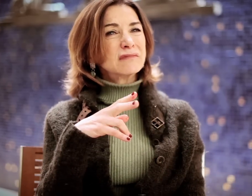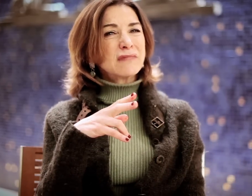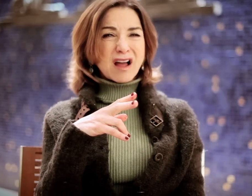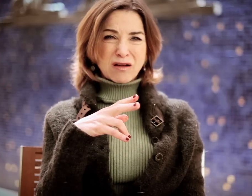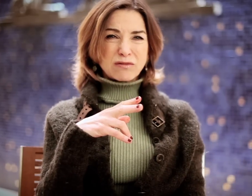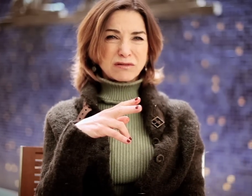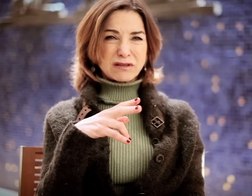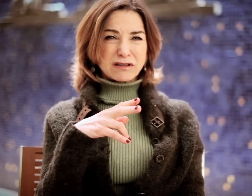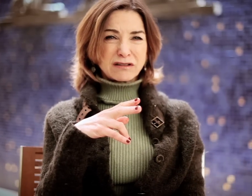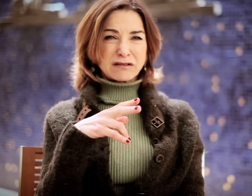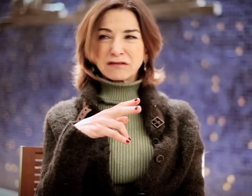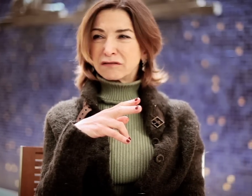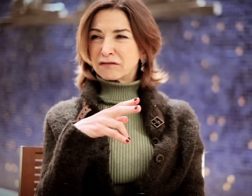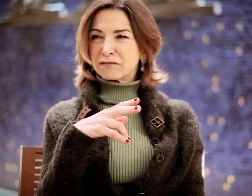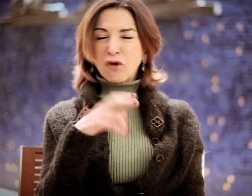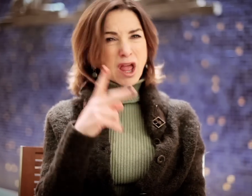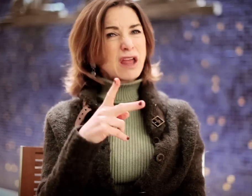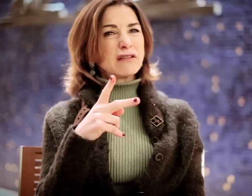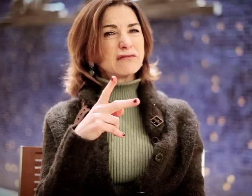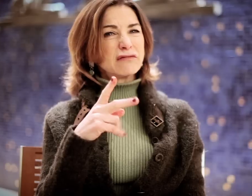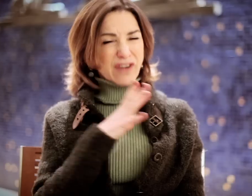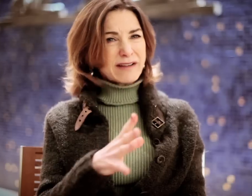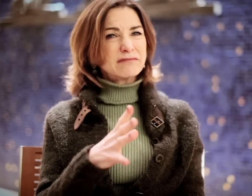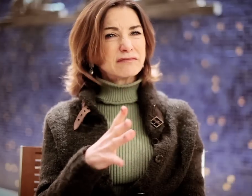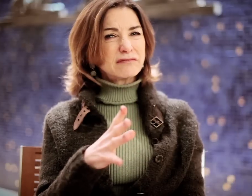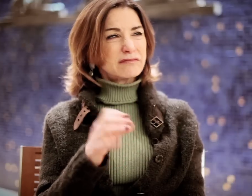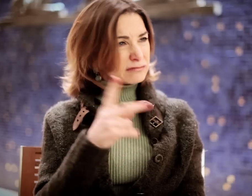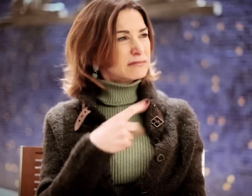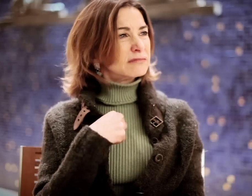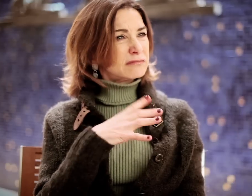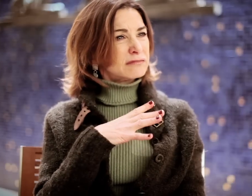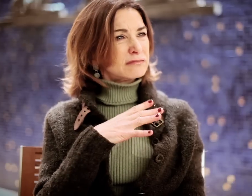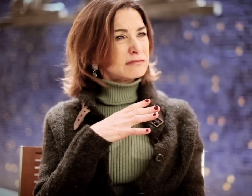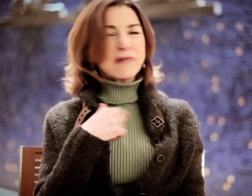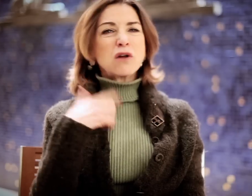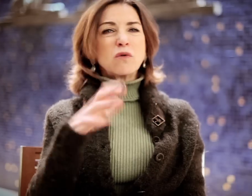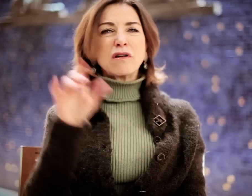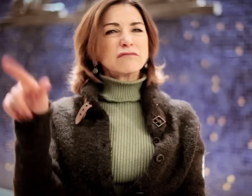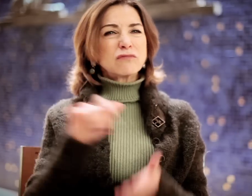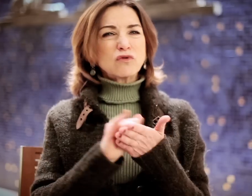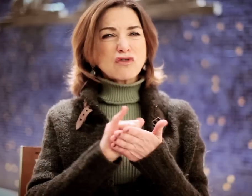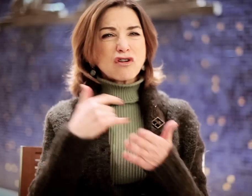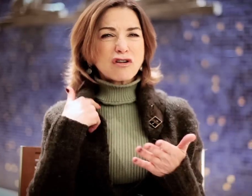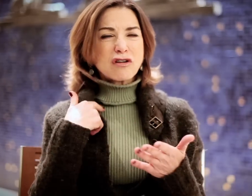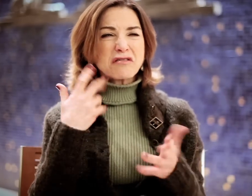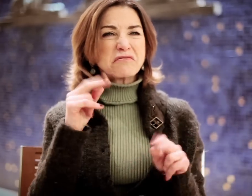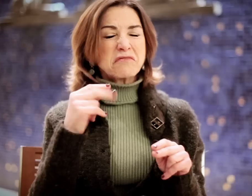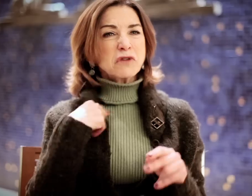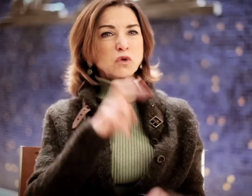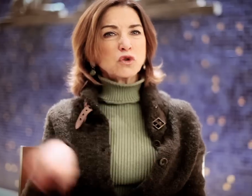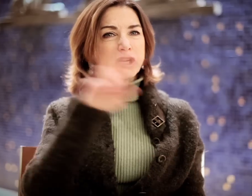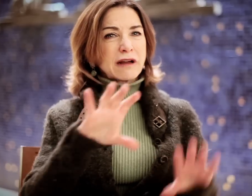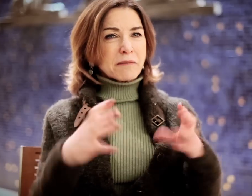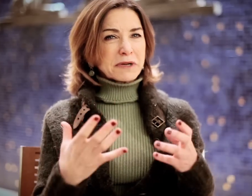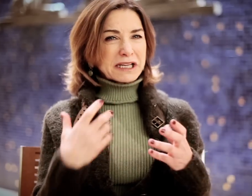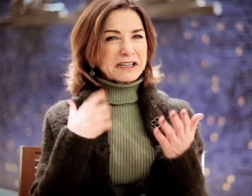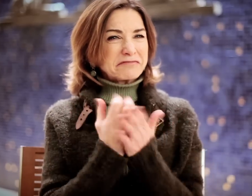"Oh. Okay. Fine. Fine." I didn't want to go to New York. I'll join the touring company.